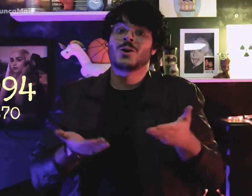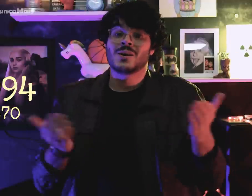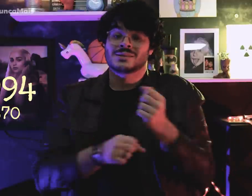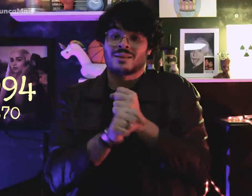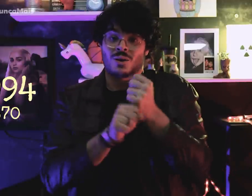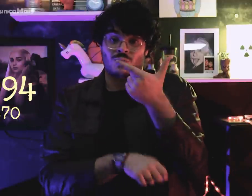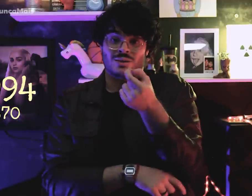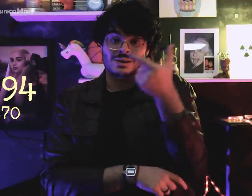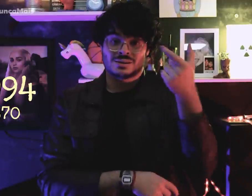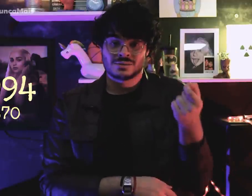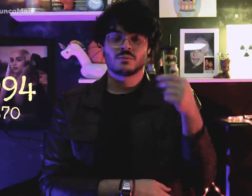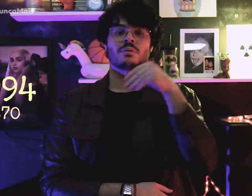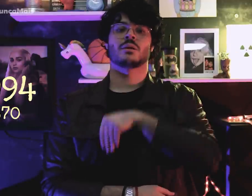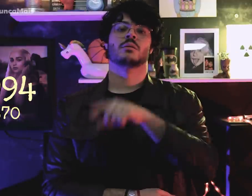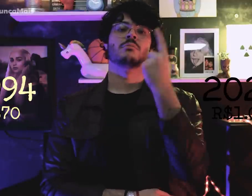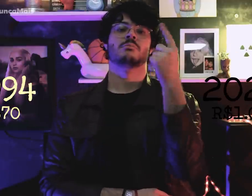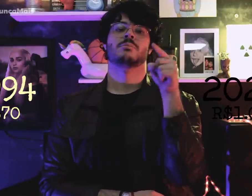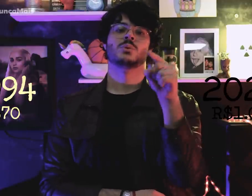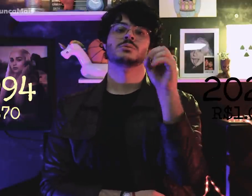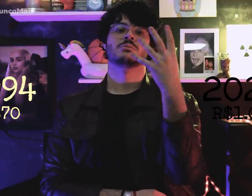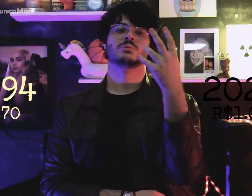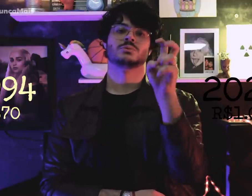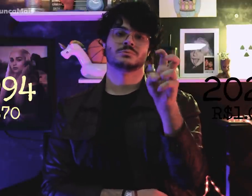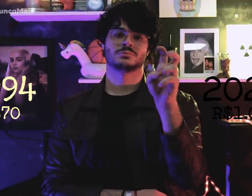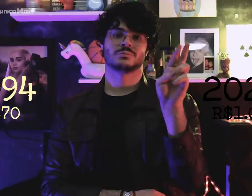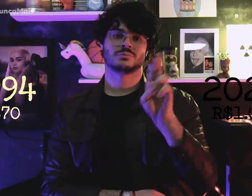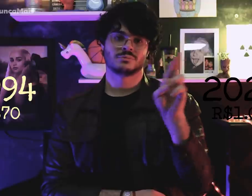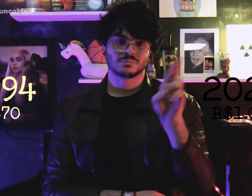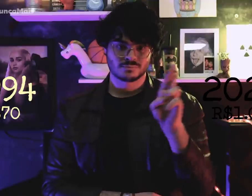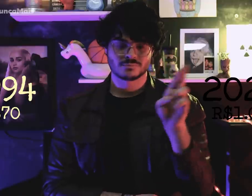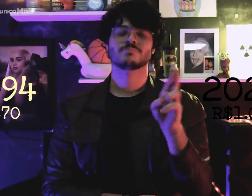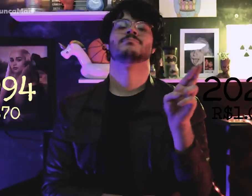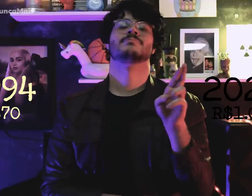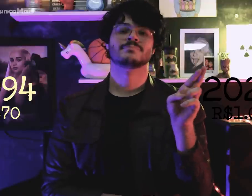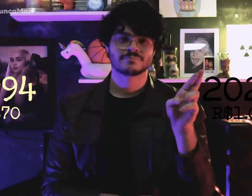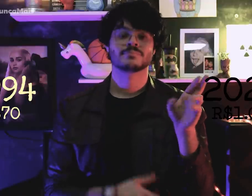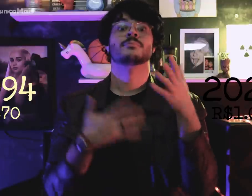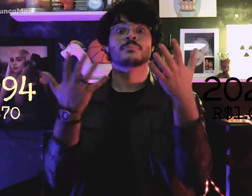Atualmente, o salário mínimo é de 1.045 reais.